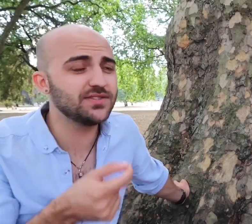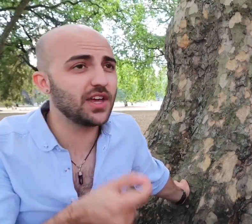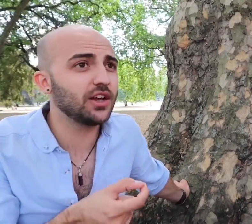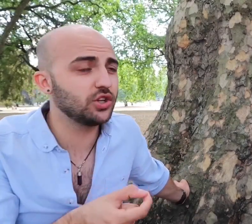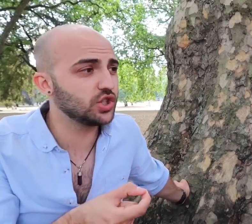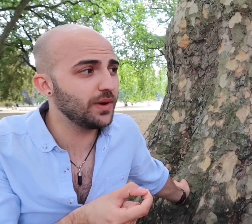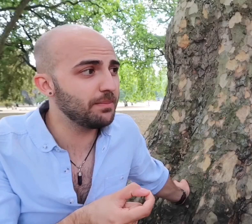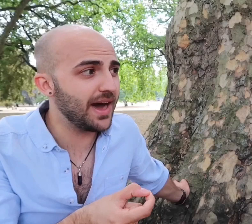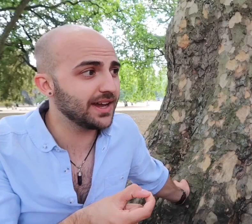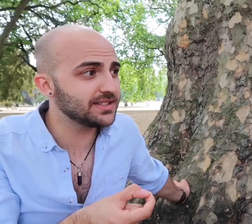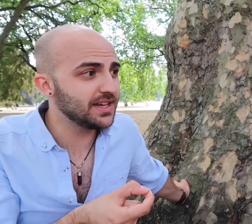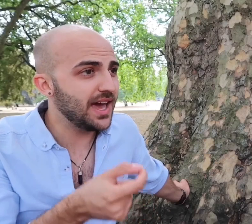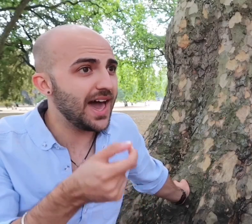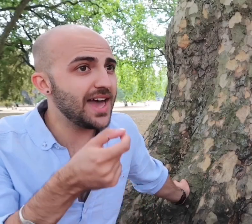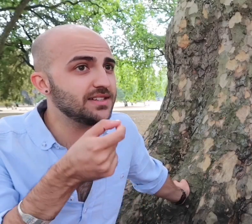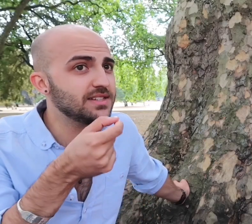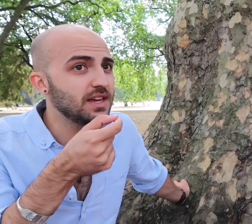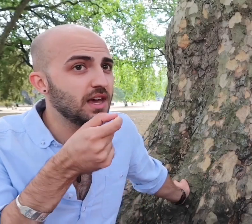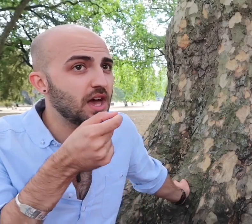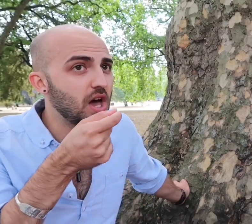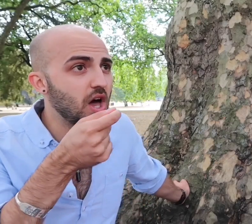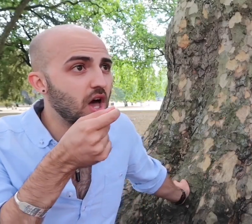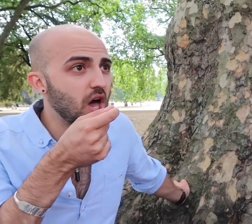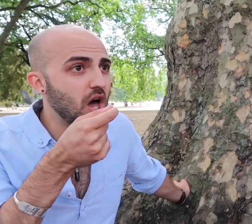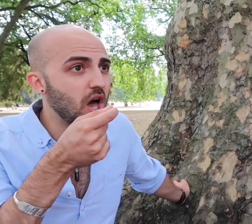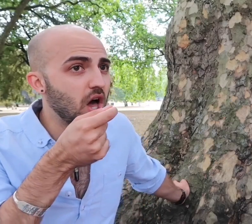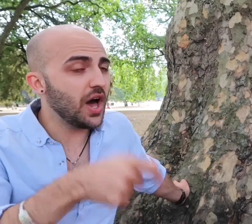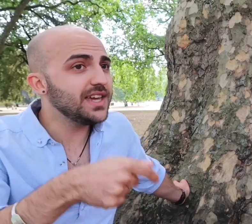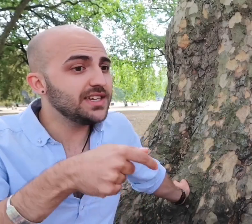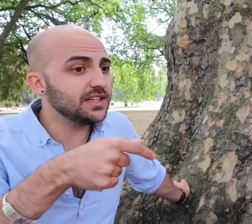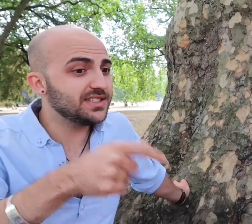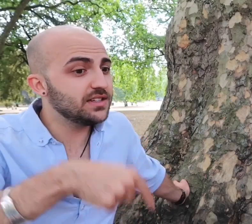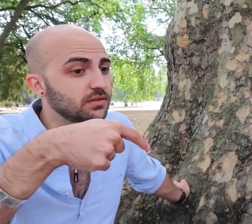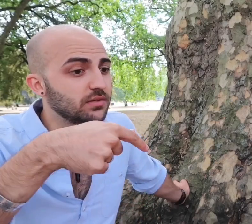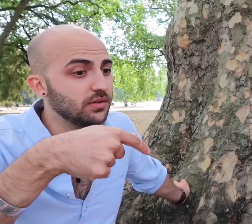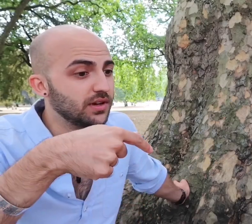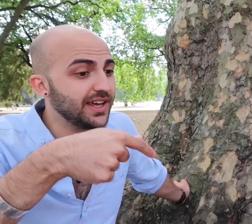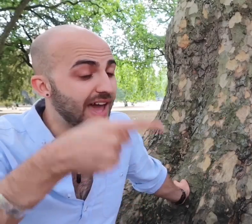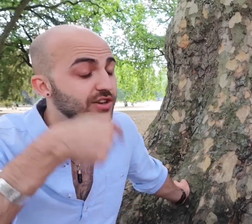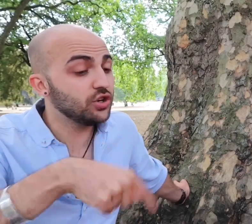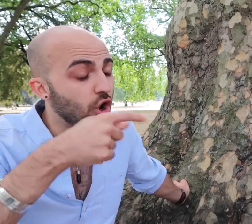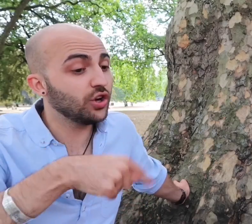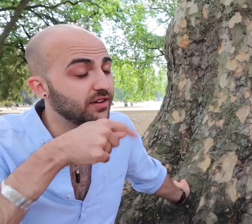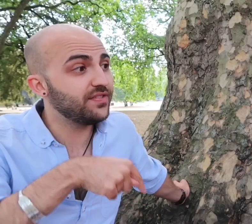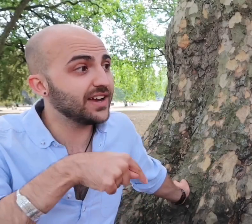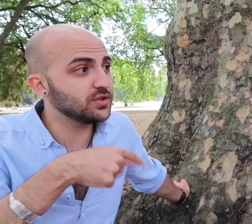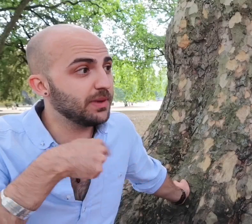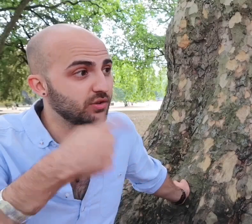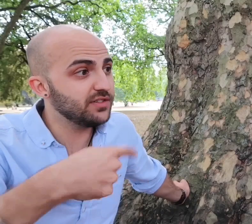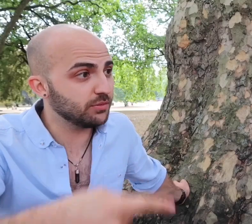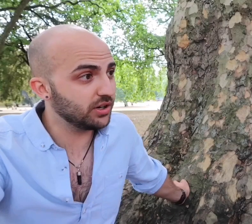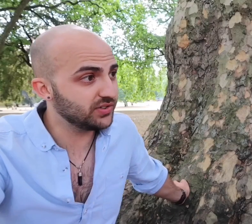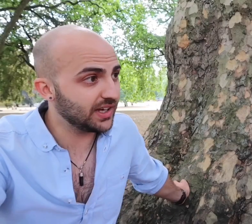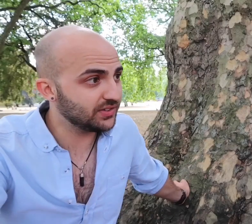psychological impact and I didn't, it had a knock-on effect on my grieving process